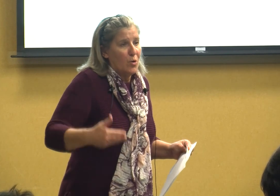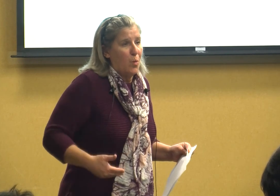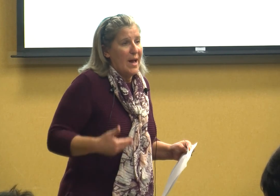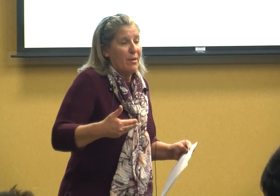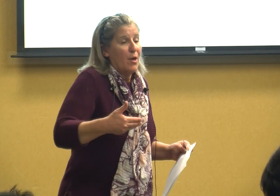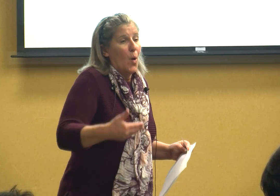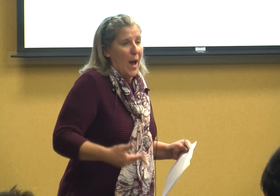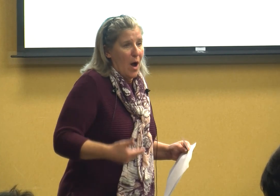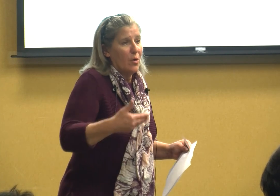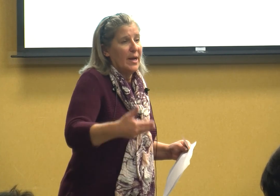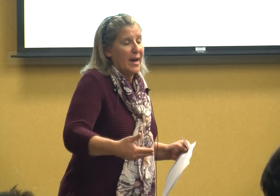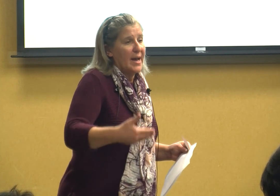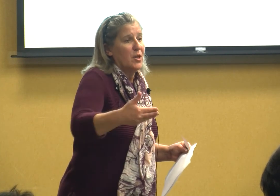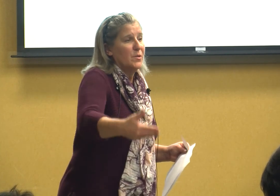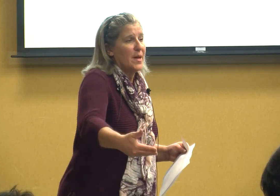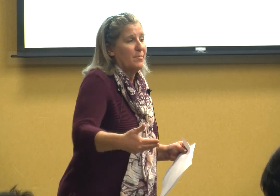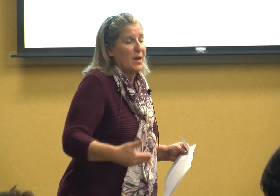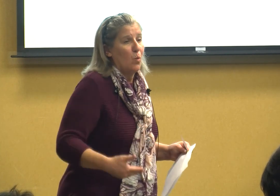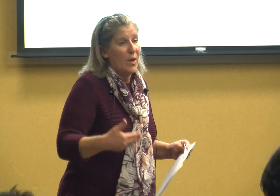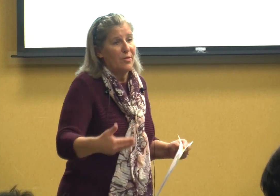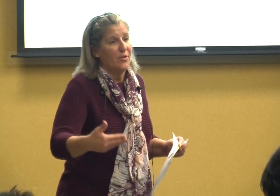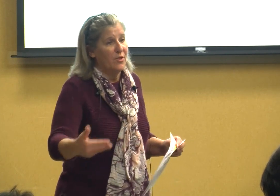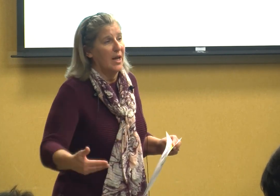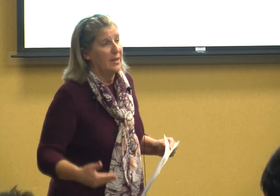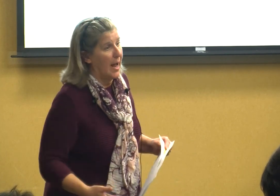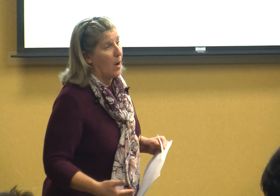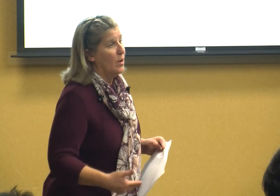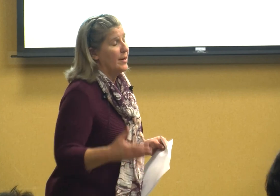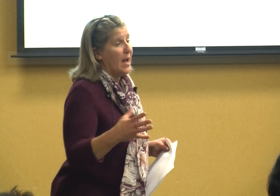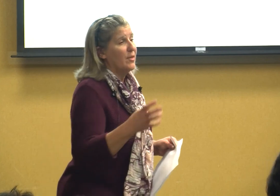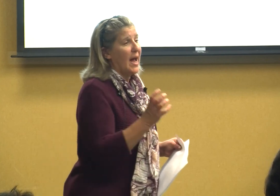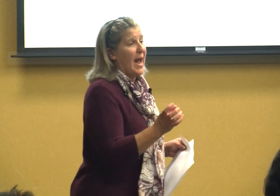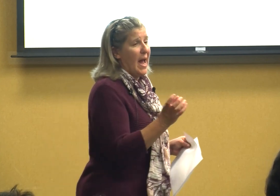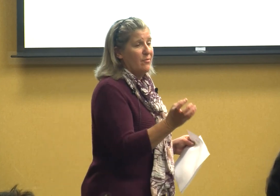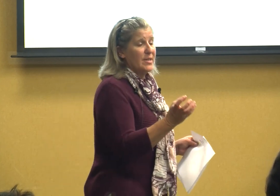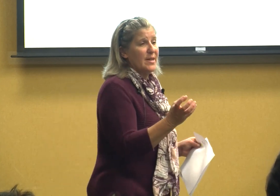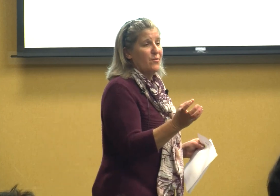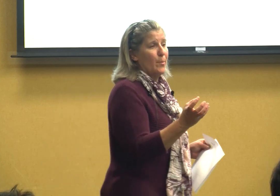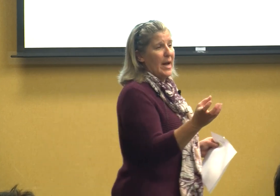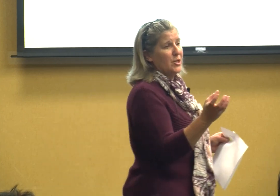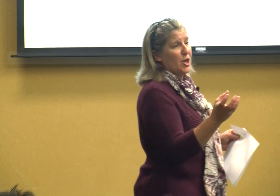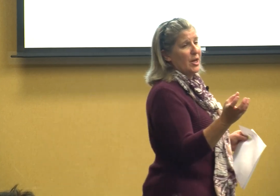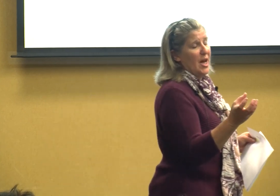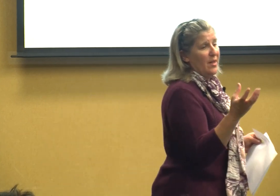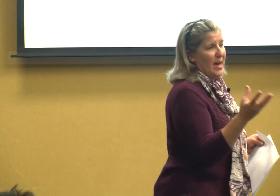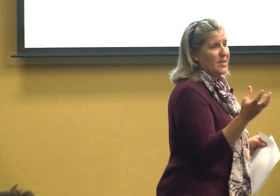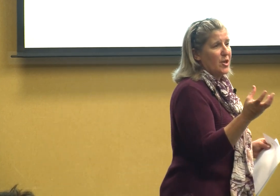with how can I do something with this kid now now that I have this information that's going